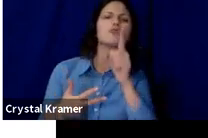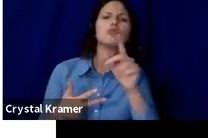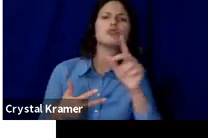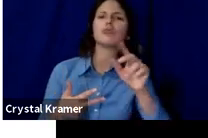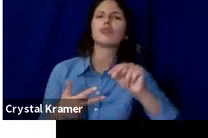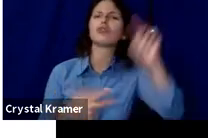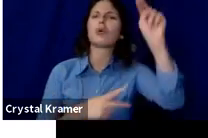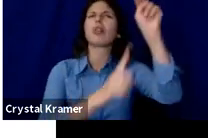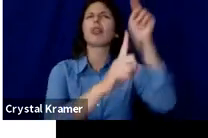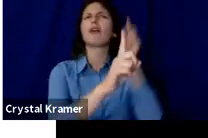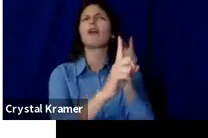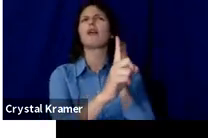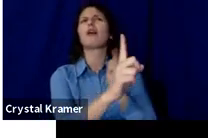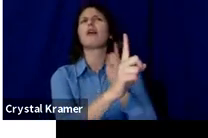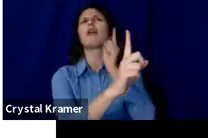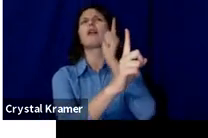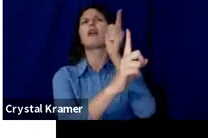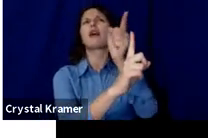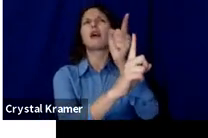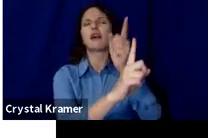What are you striving to take us to?